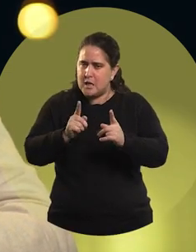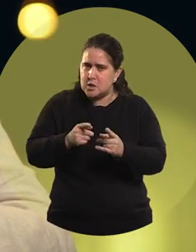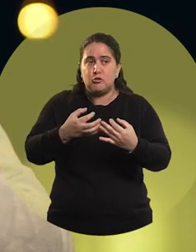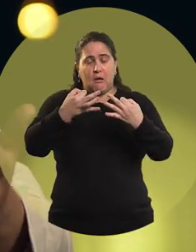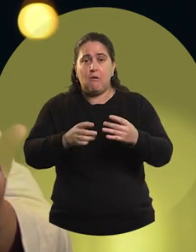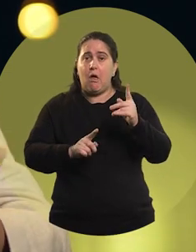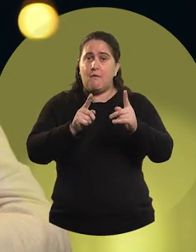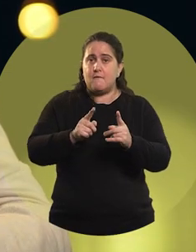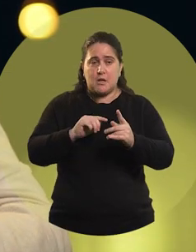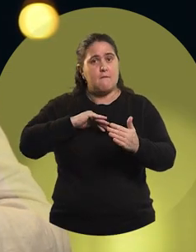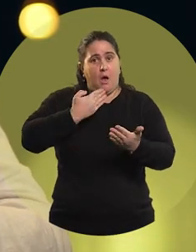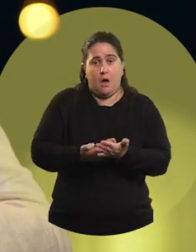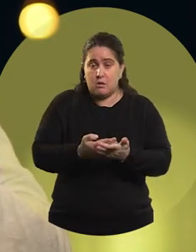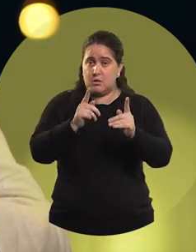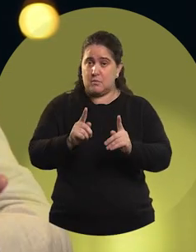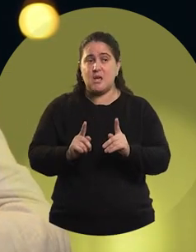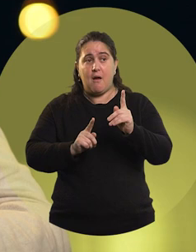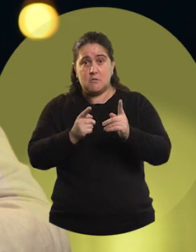it's okay to go through failure,